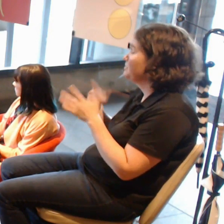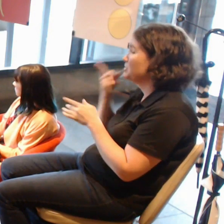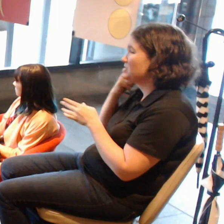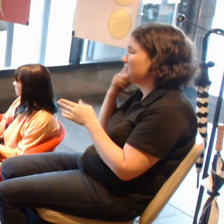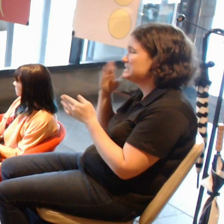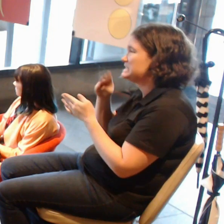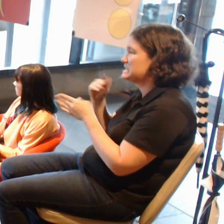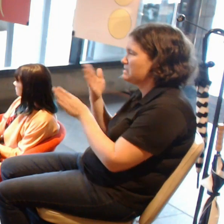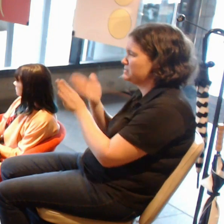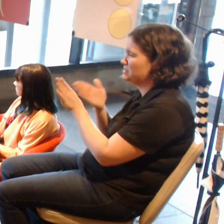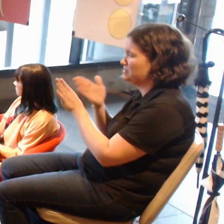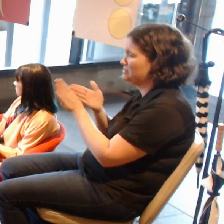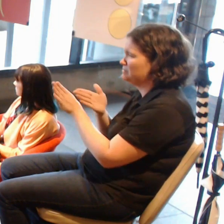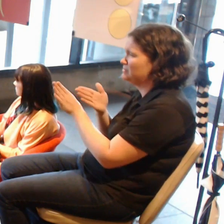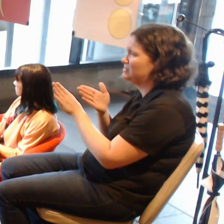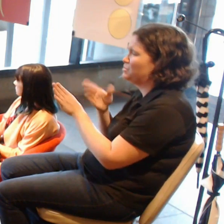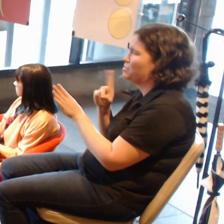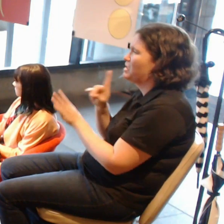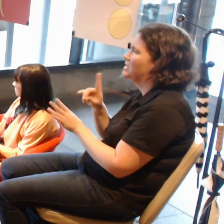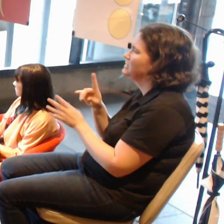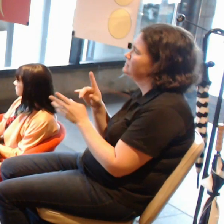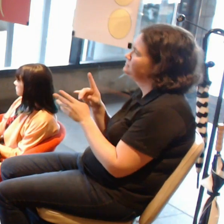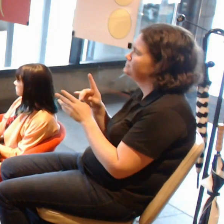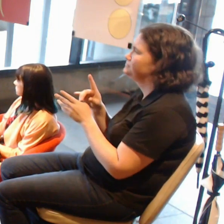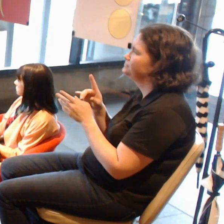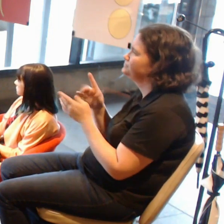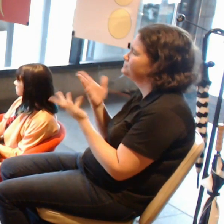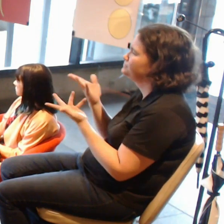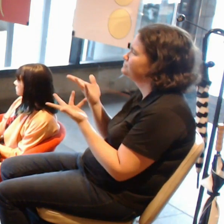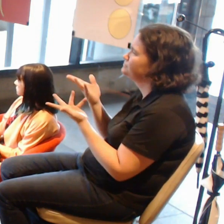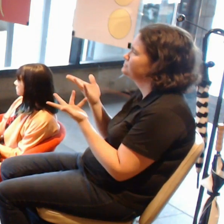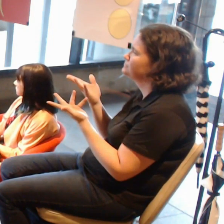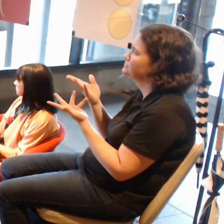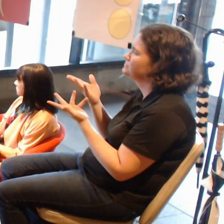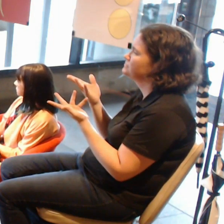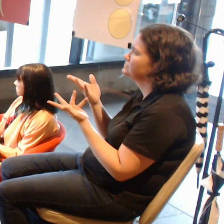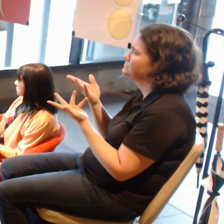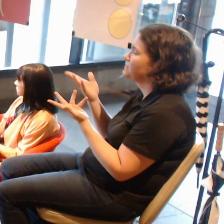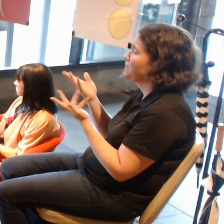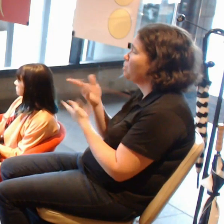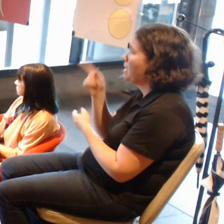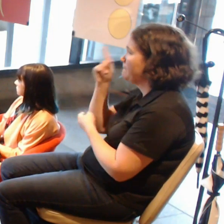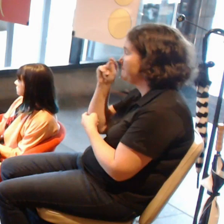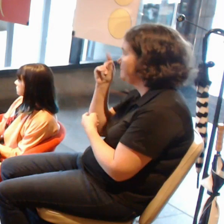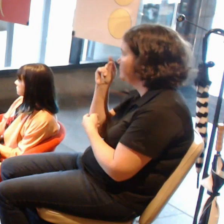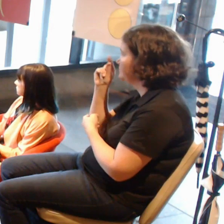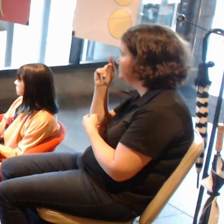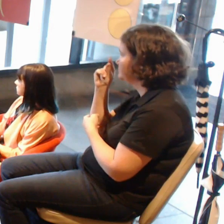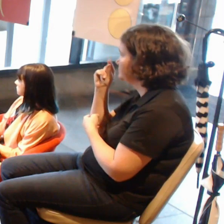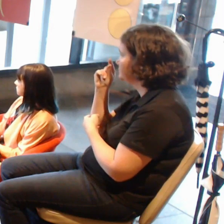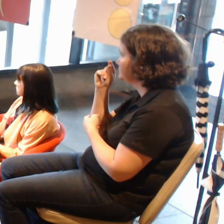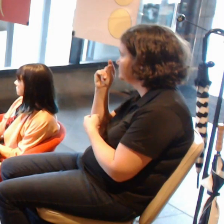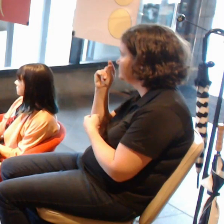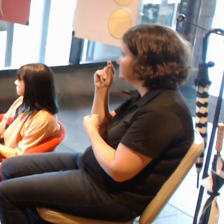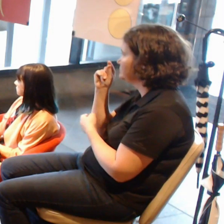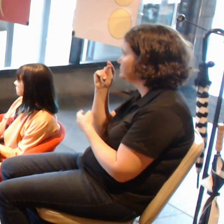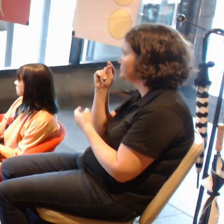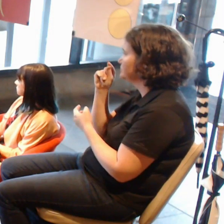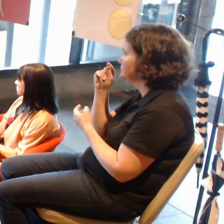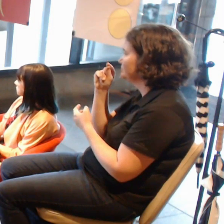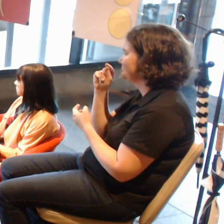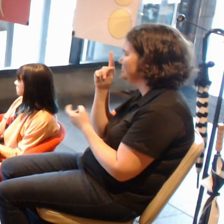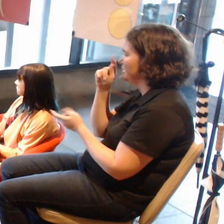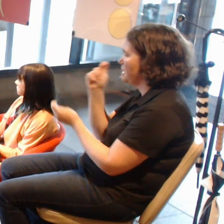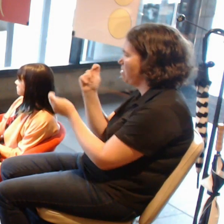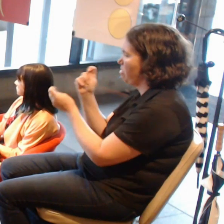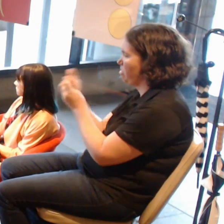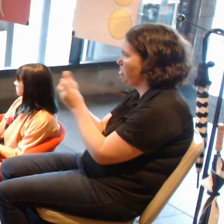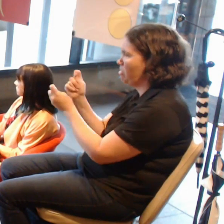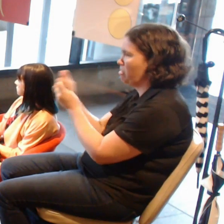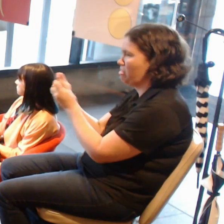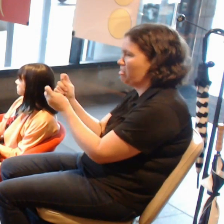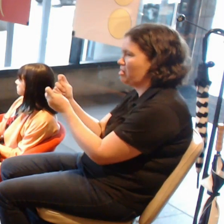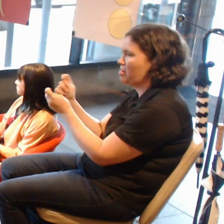Where do you see the ability to not just manipulate space, as in putting objects into it,